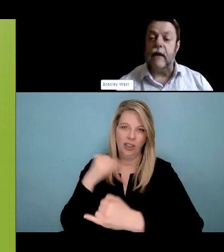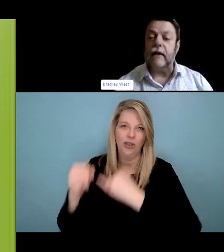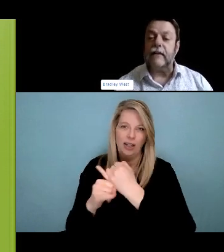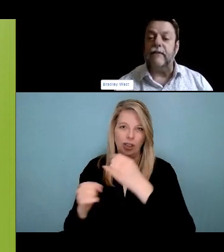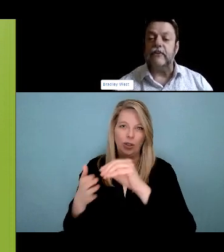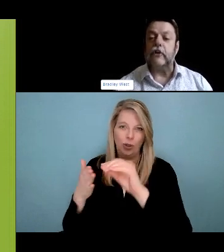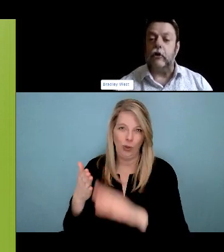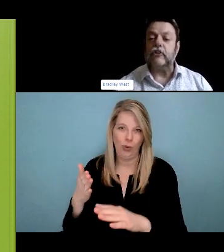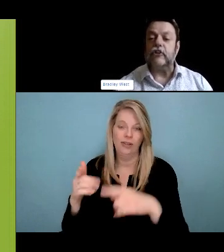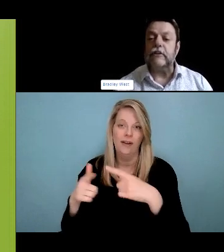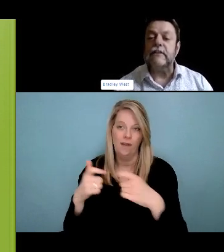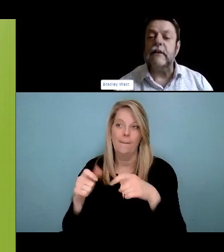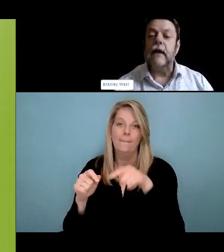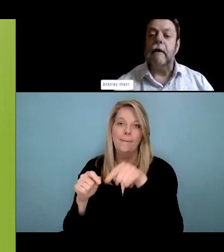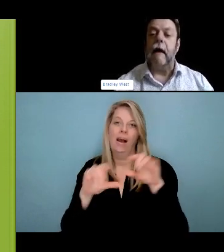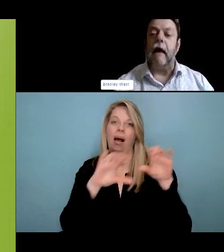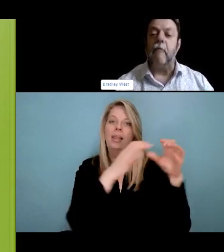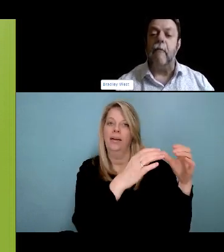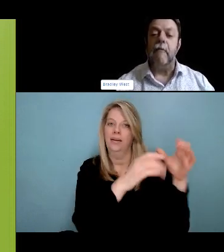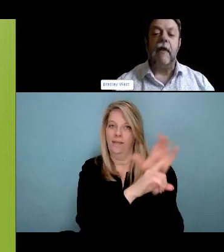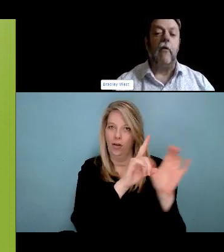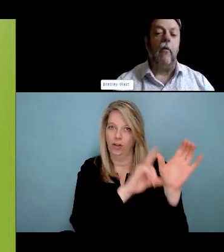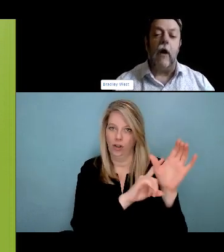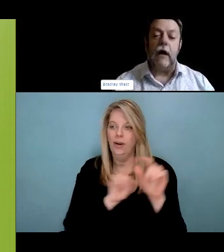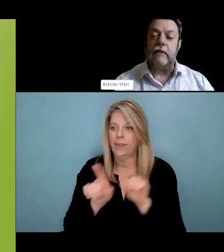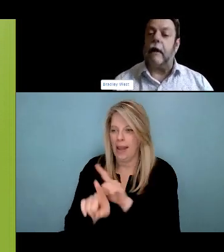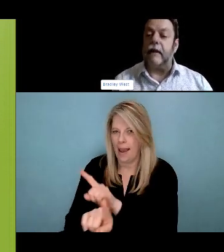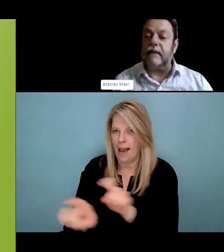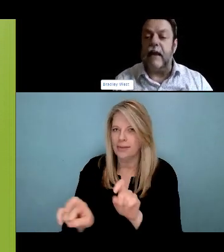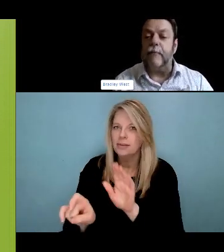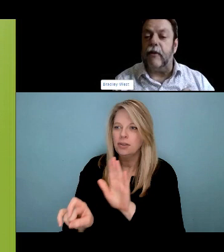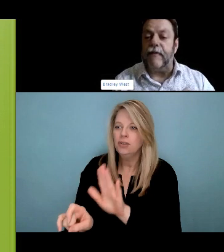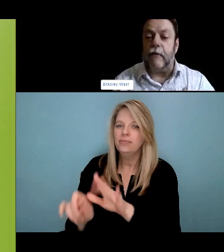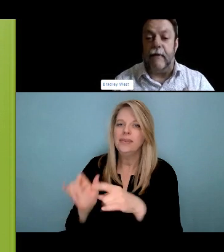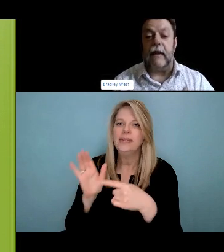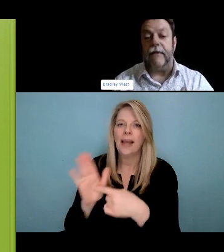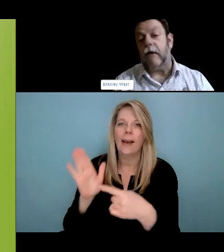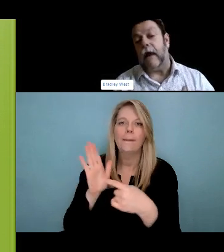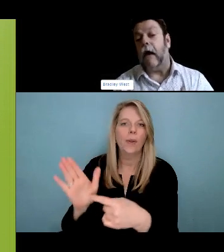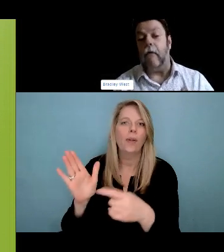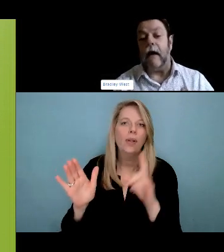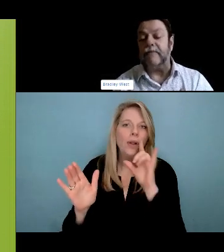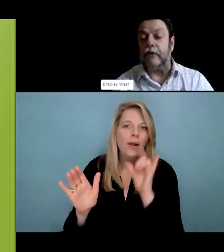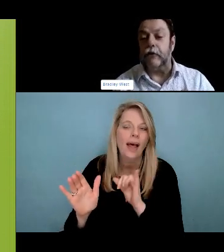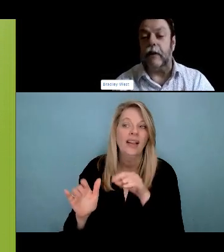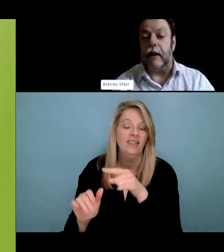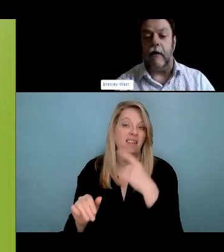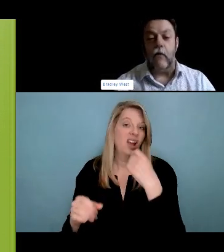Okay, so we have one question from Dianne. Why do we not have safe injection sites in